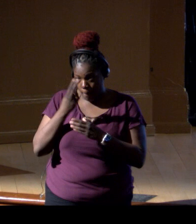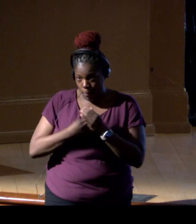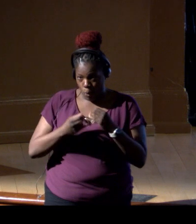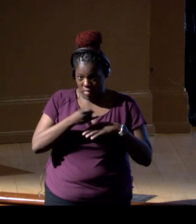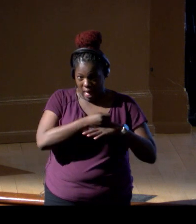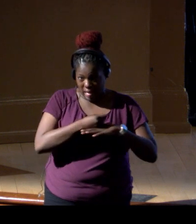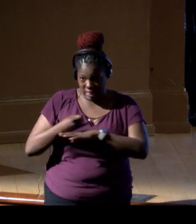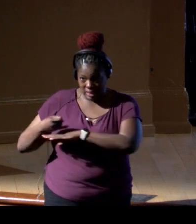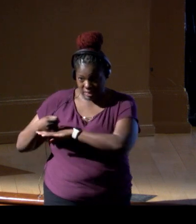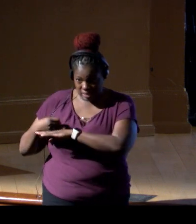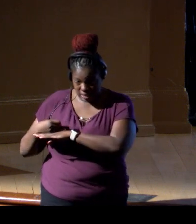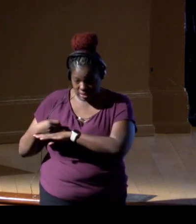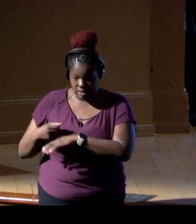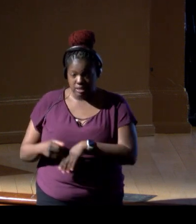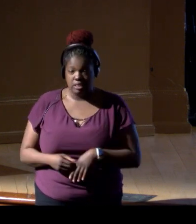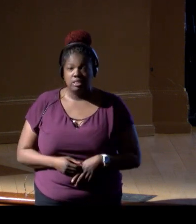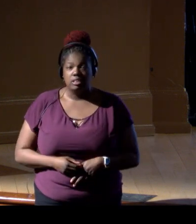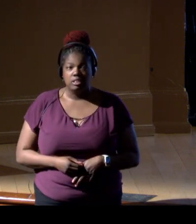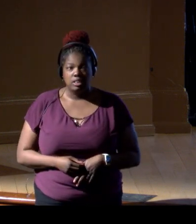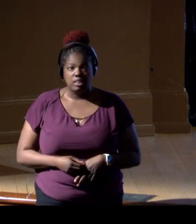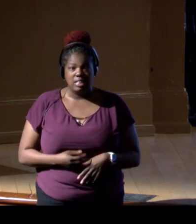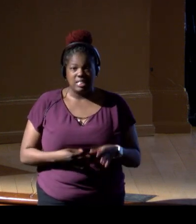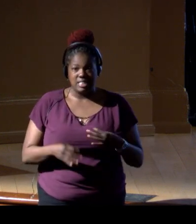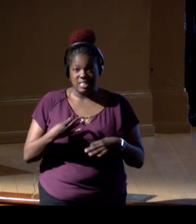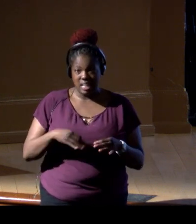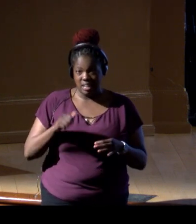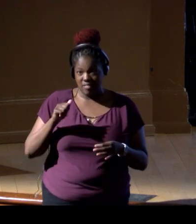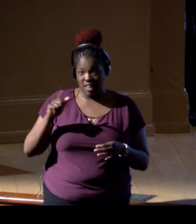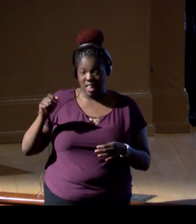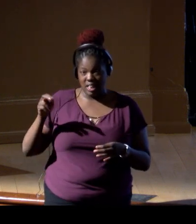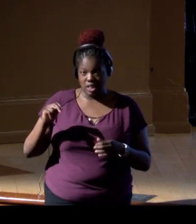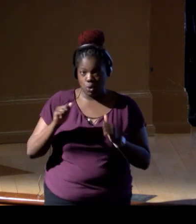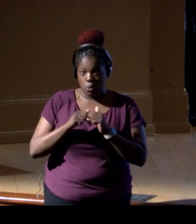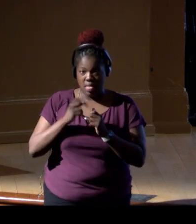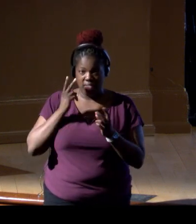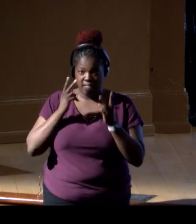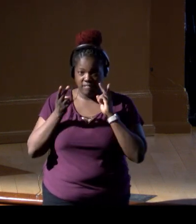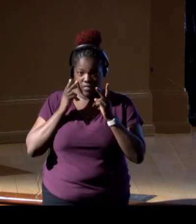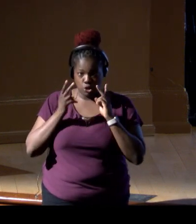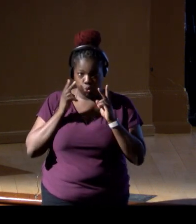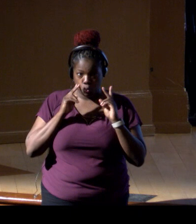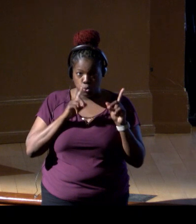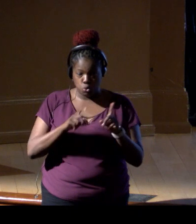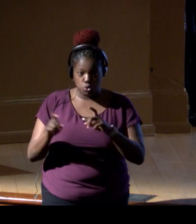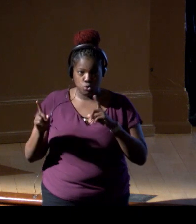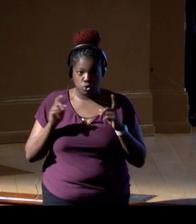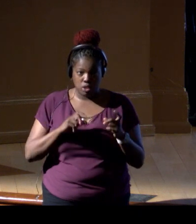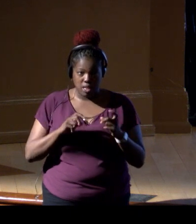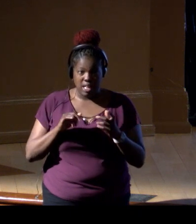than Alan did with visual sensors. Of course, there are cryptic species